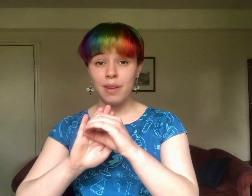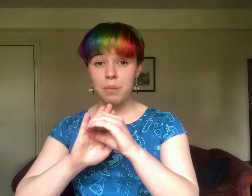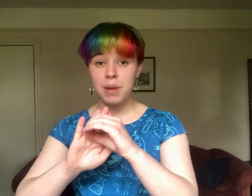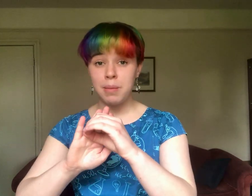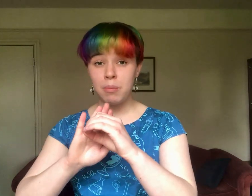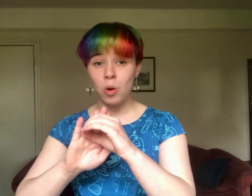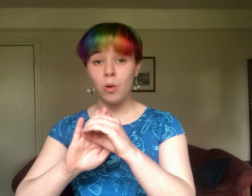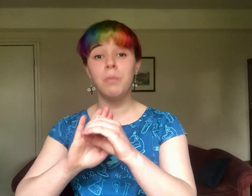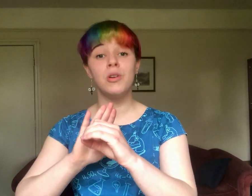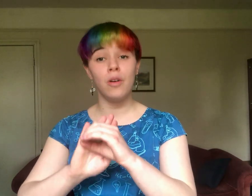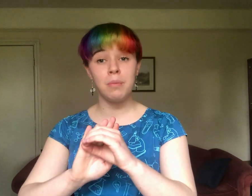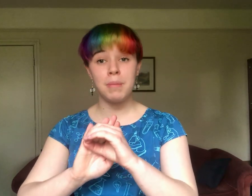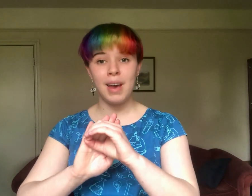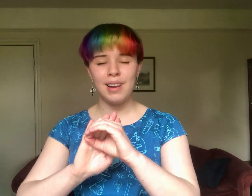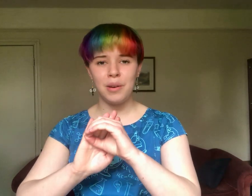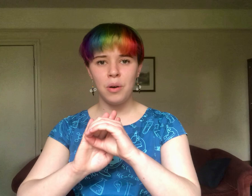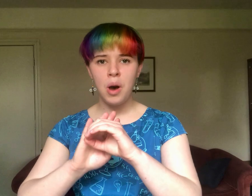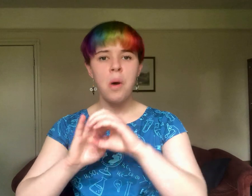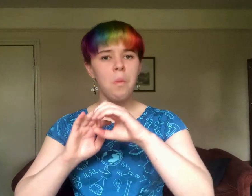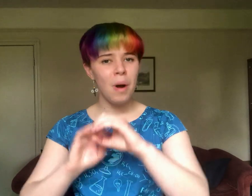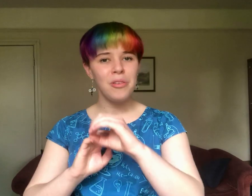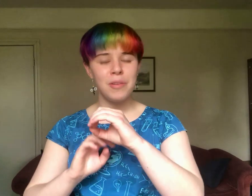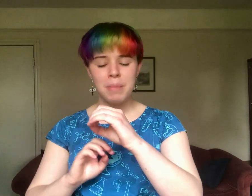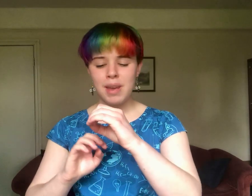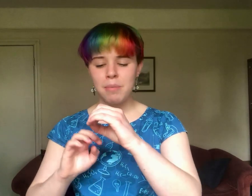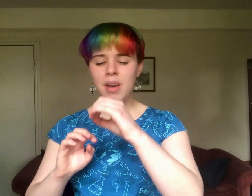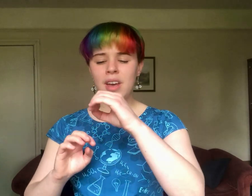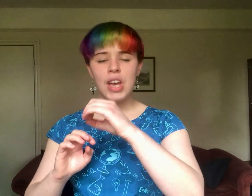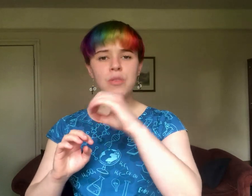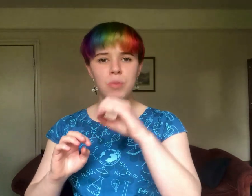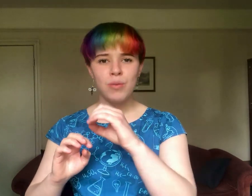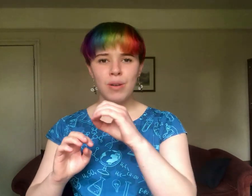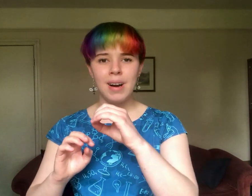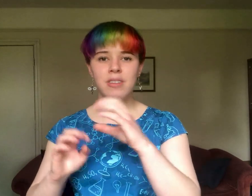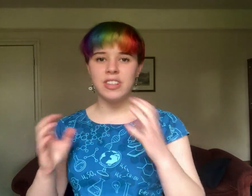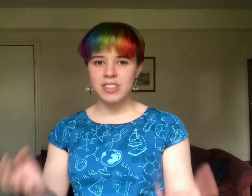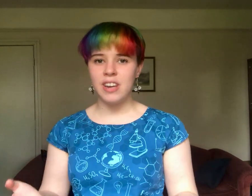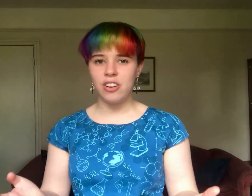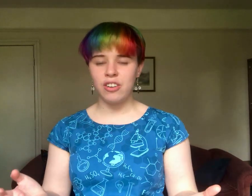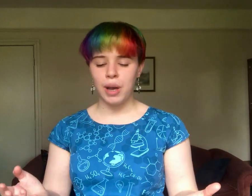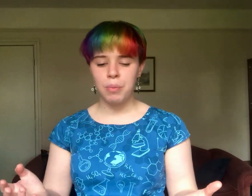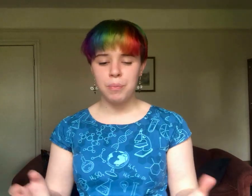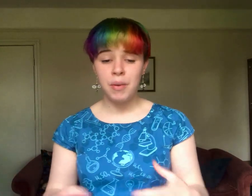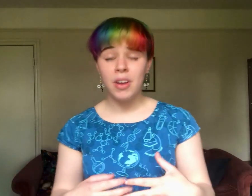out the beam core but not the beam halo whilst the beam is moving around and changing shape. So